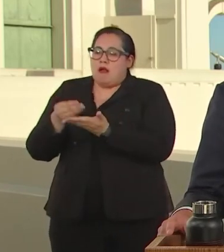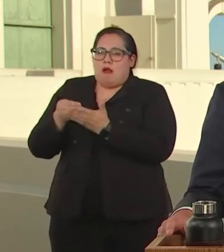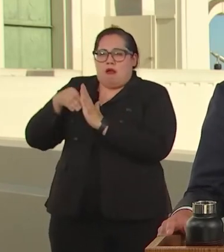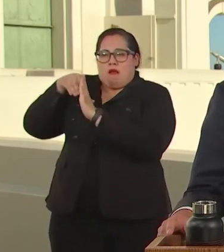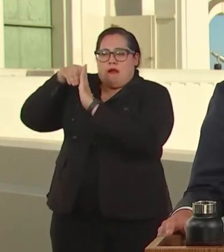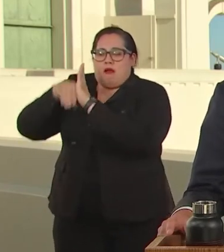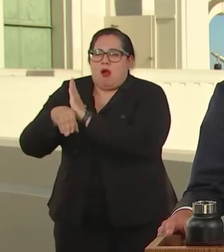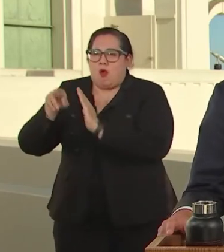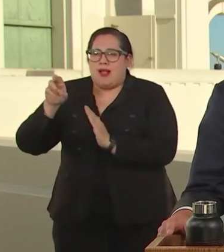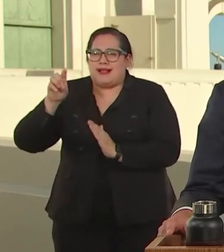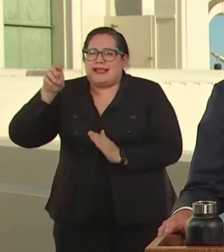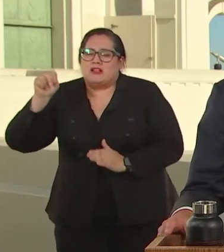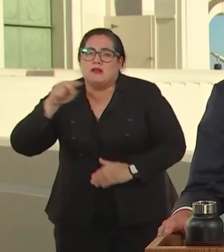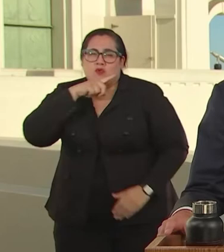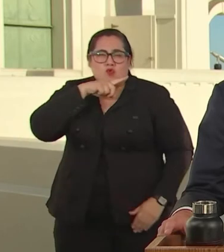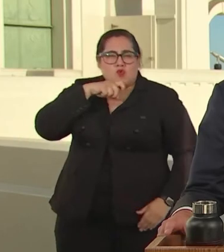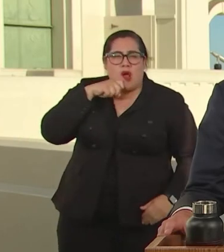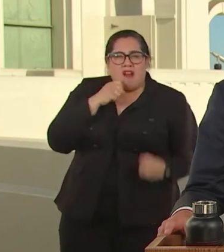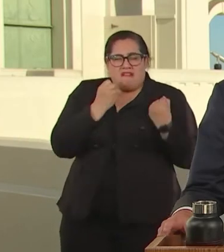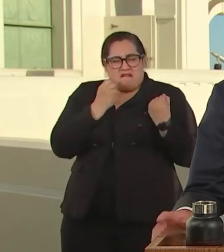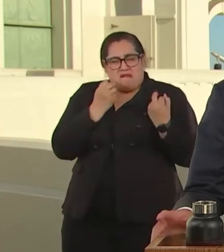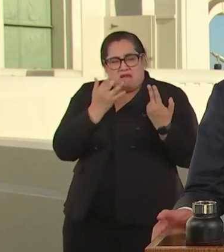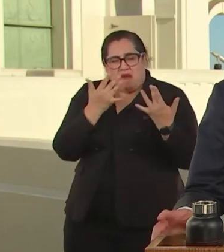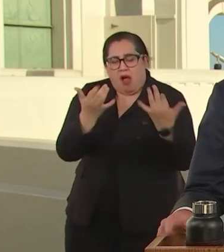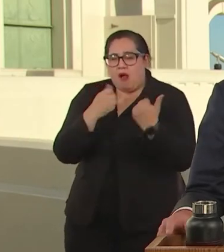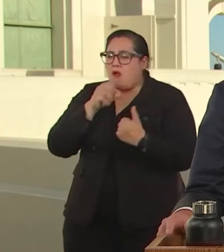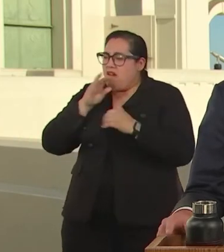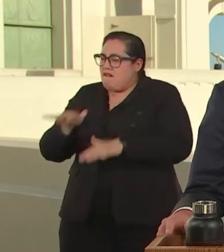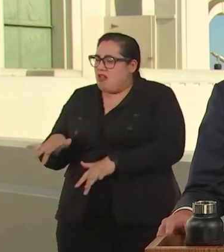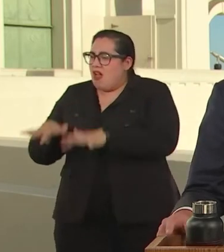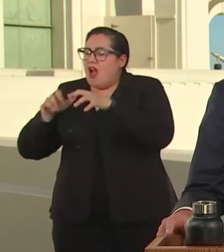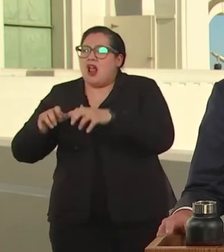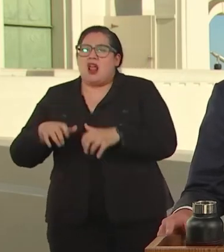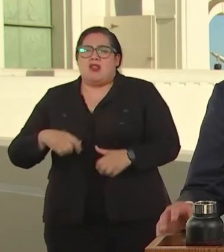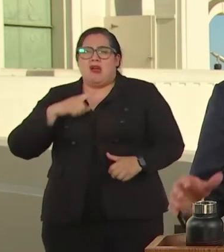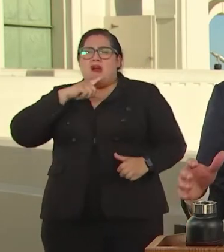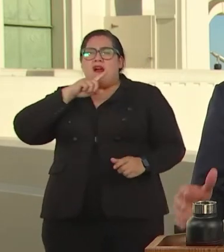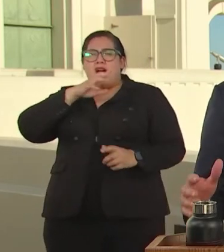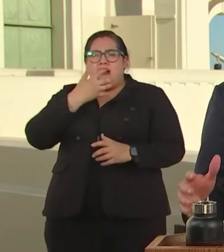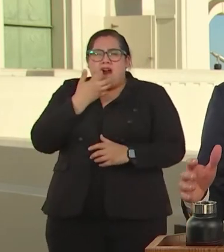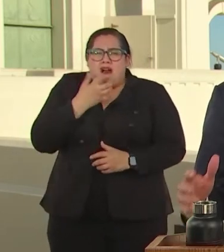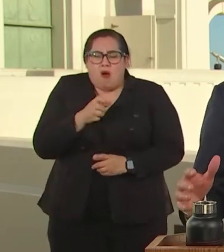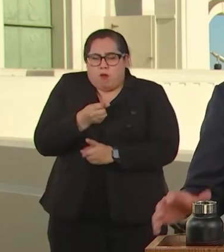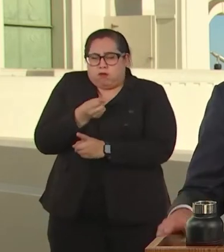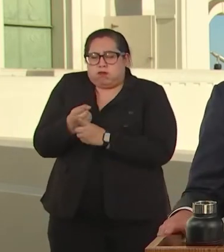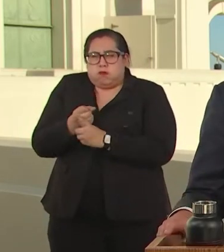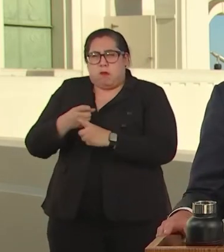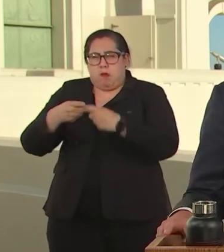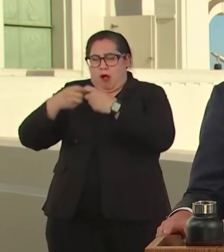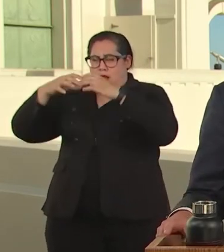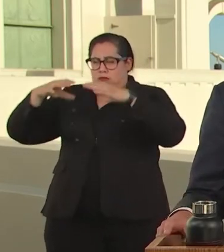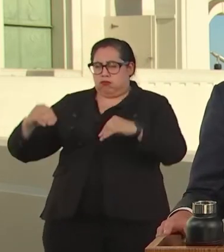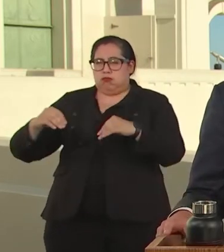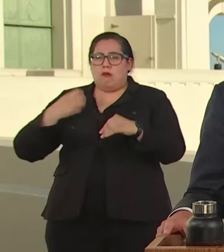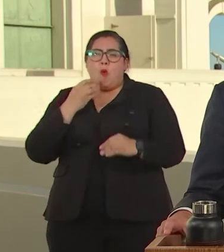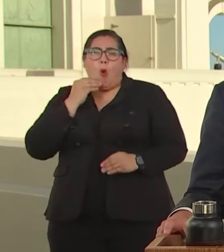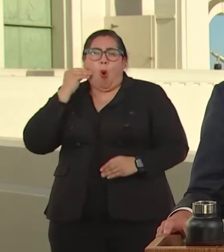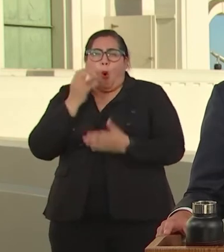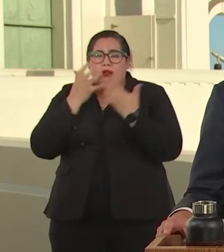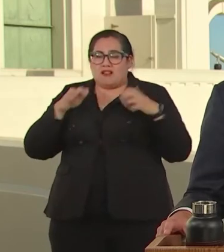FIRE THE FLOODS, THE HEAT WAVE BLACKOUTS. WE FACE HOMELESSNESS AND